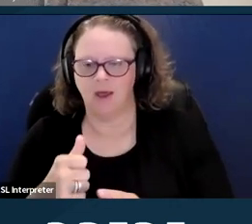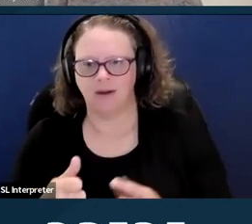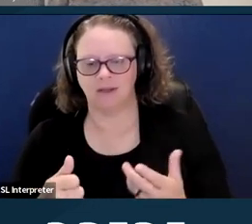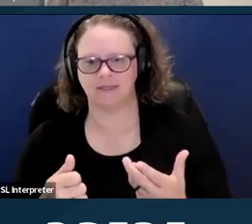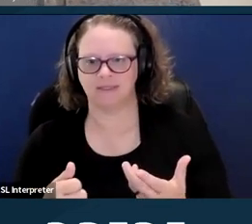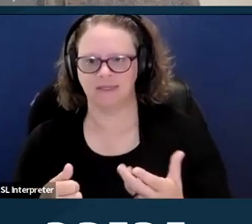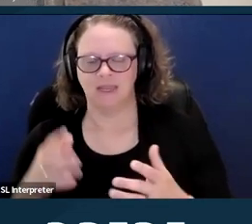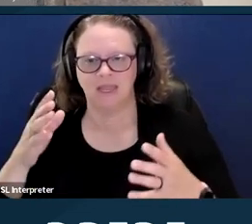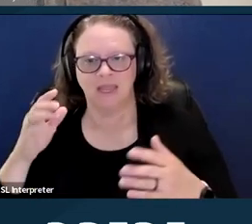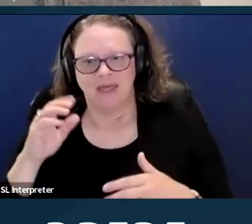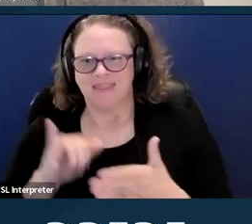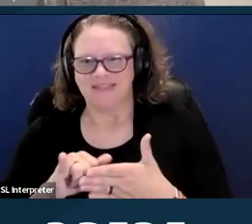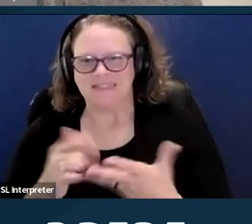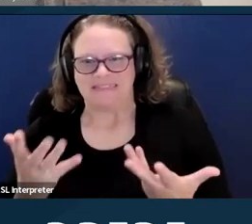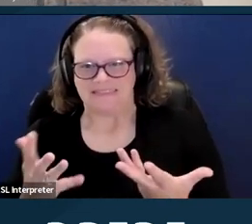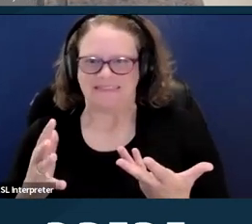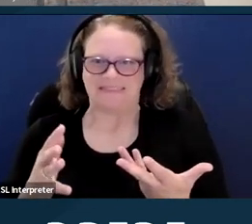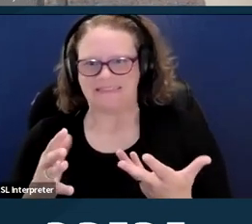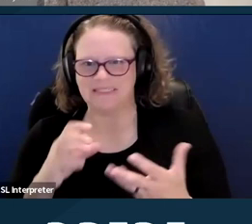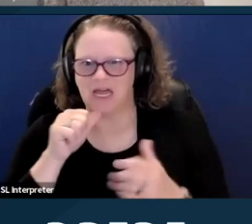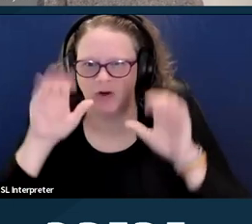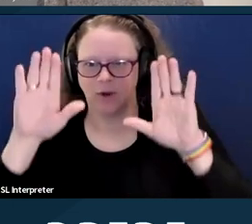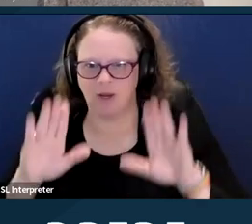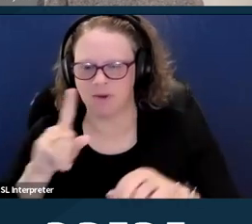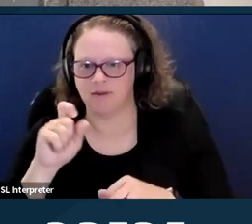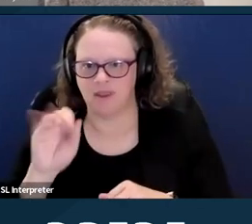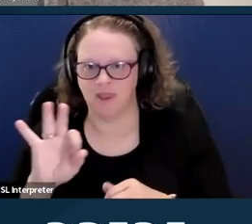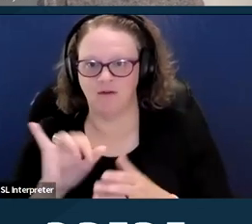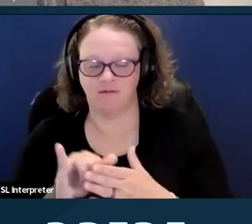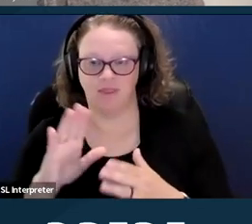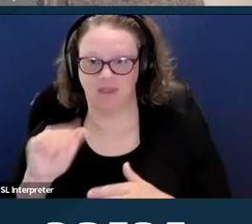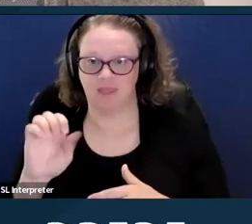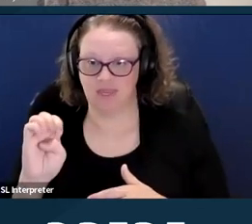and didn't further limit access, they kicked the issue down the road.